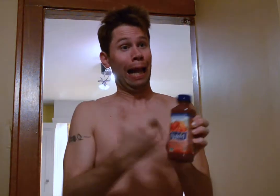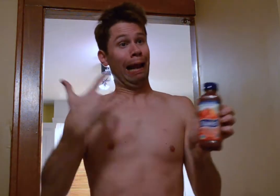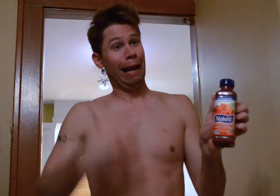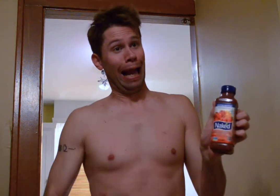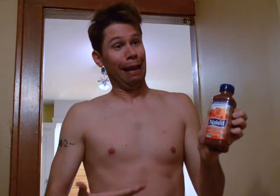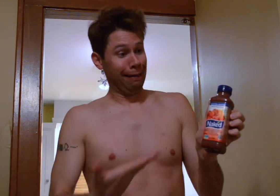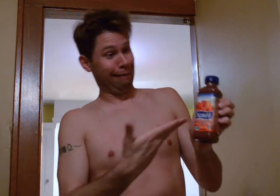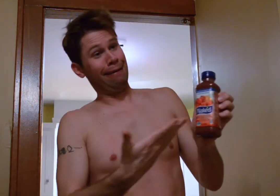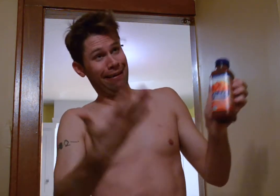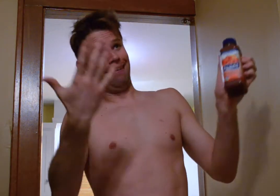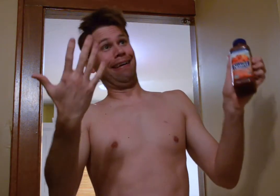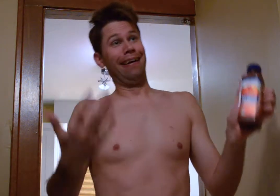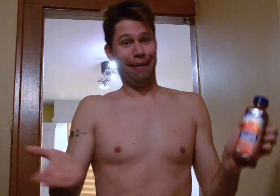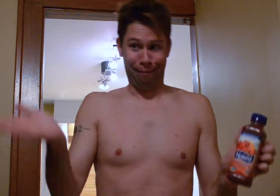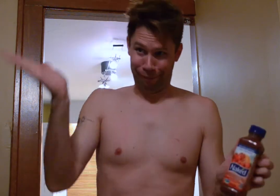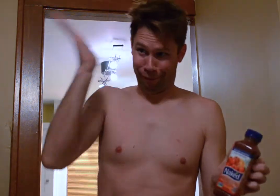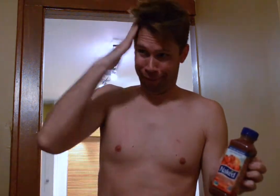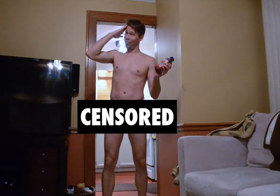GET NAKED DUH!